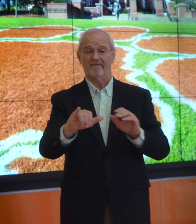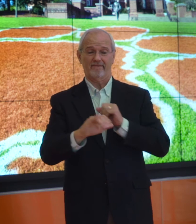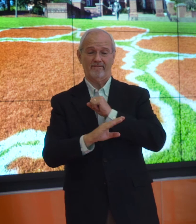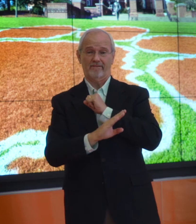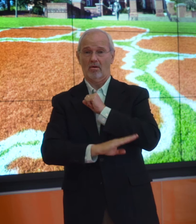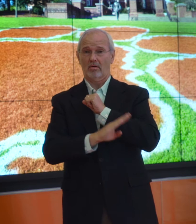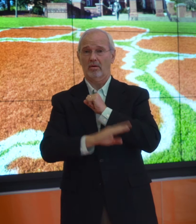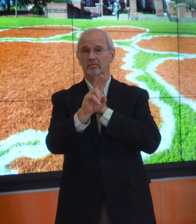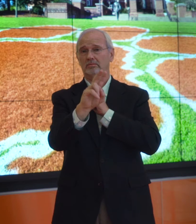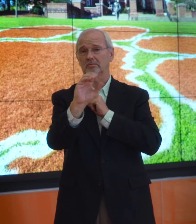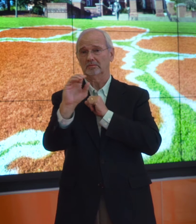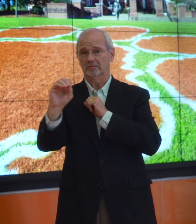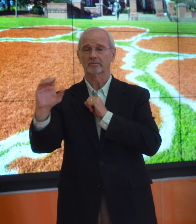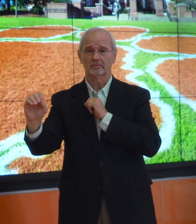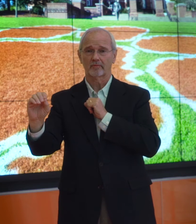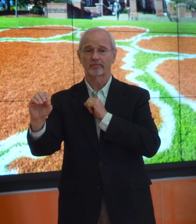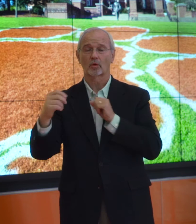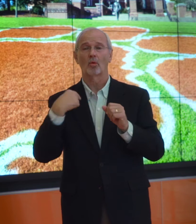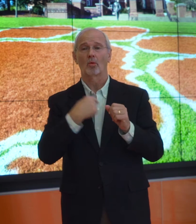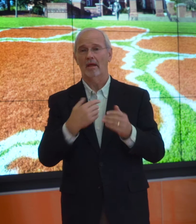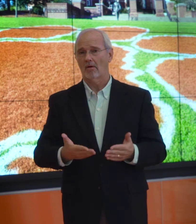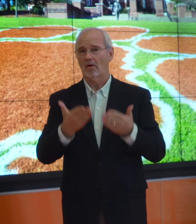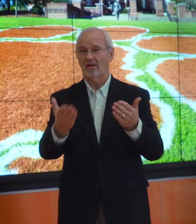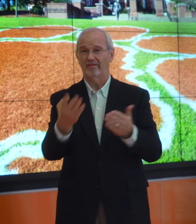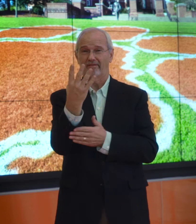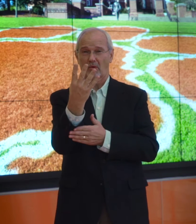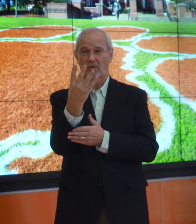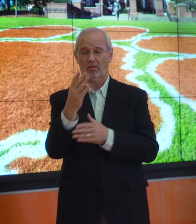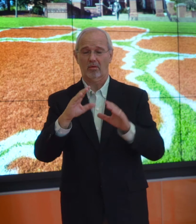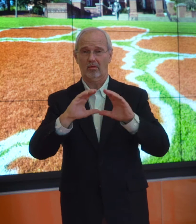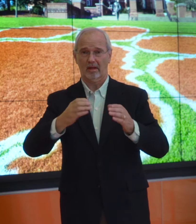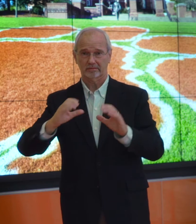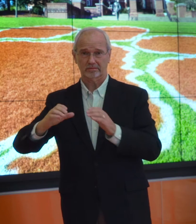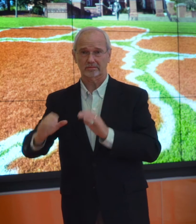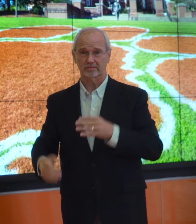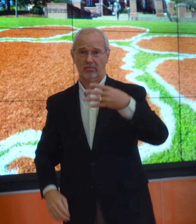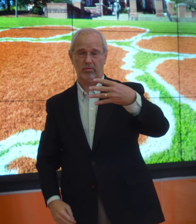In fall of 2000, we offered 4 classes in ASL.